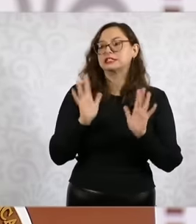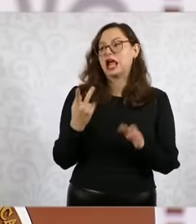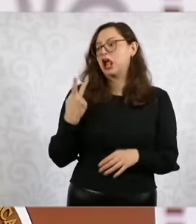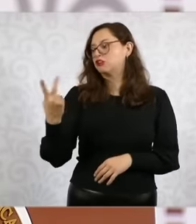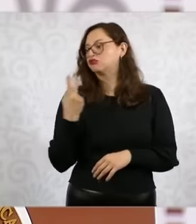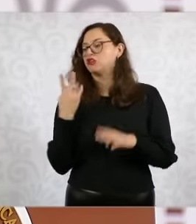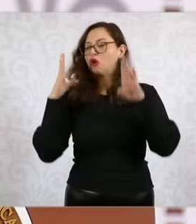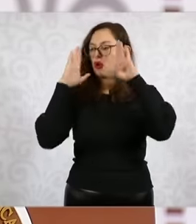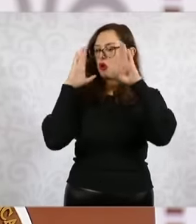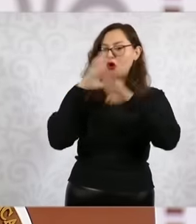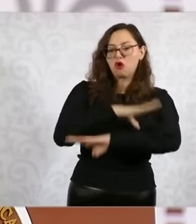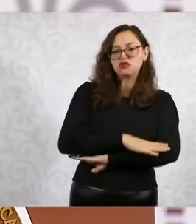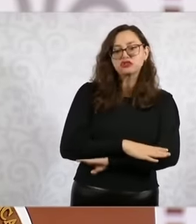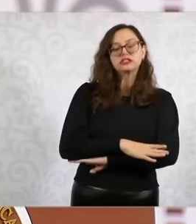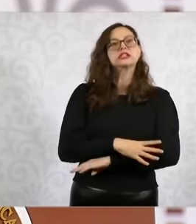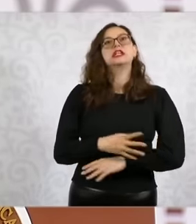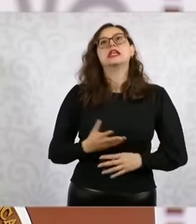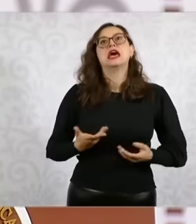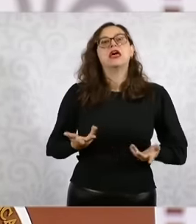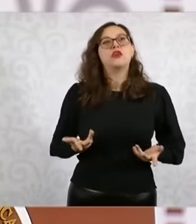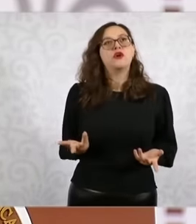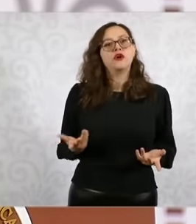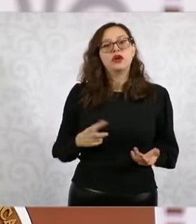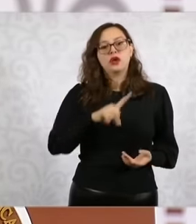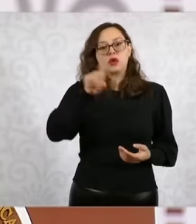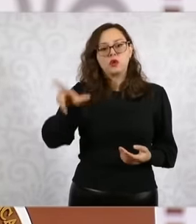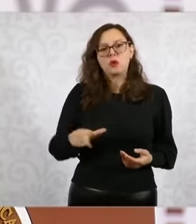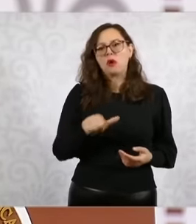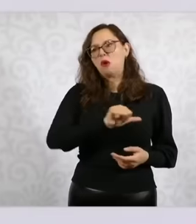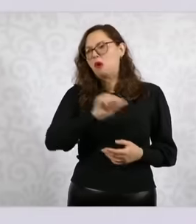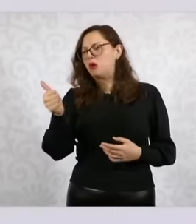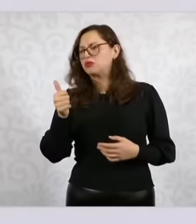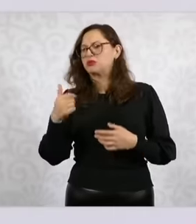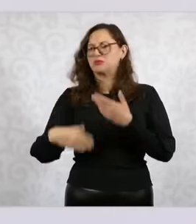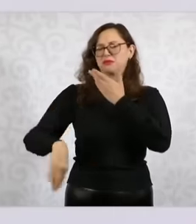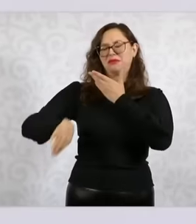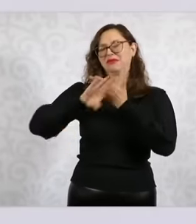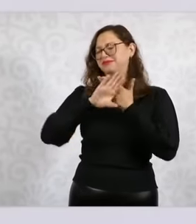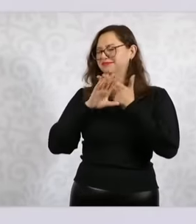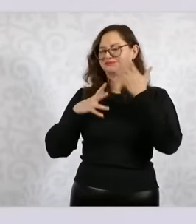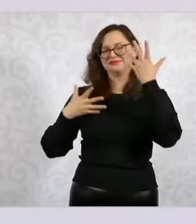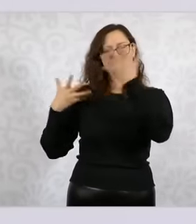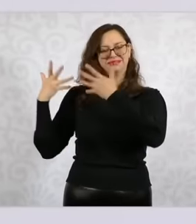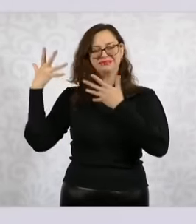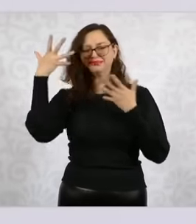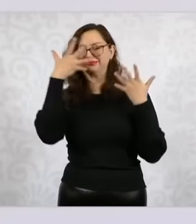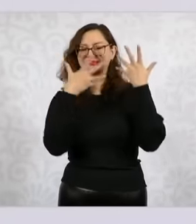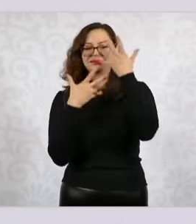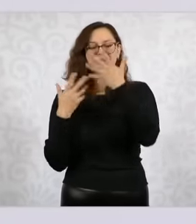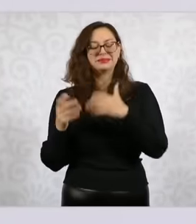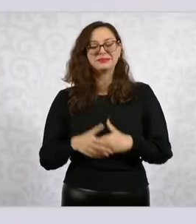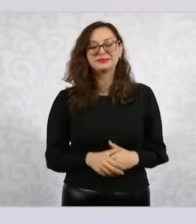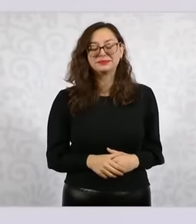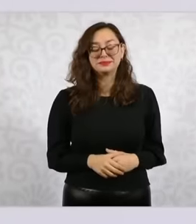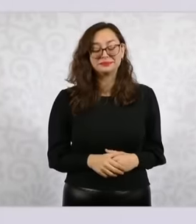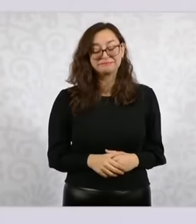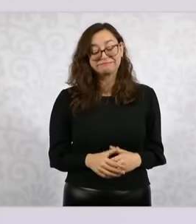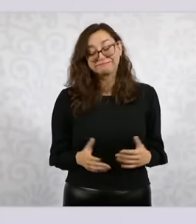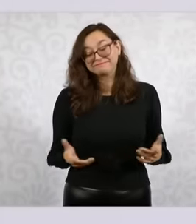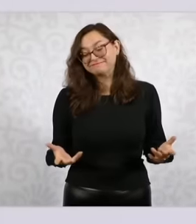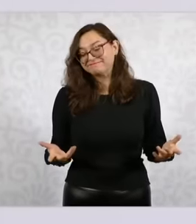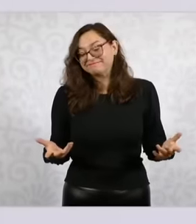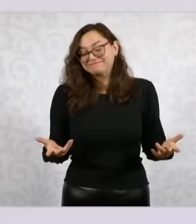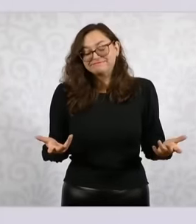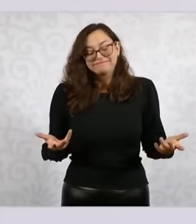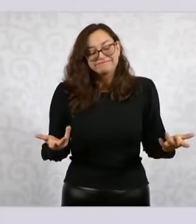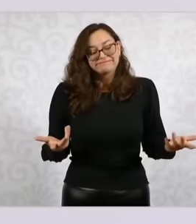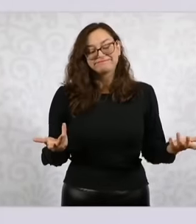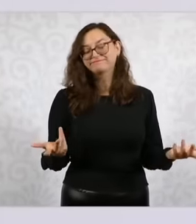hours later I was already taking out other things eh, I get used to it when it's something